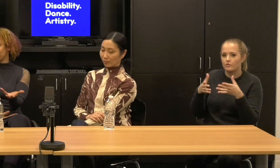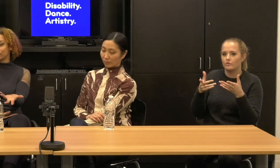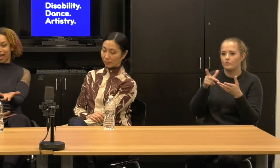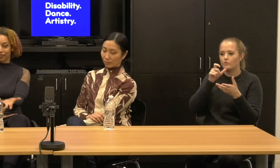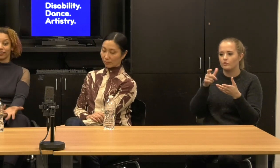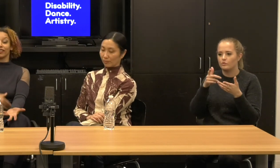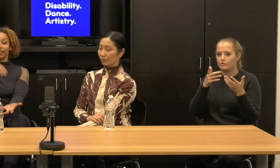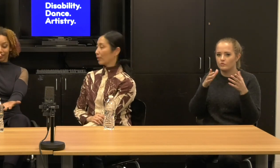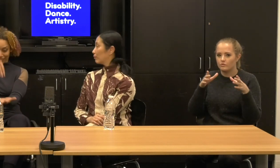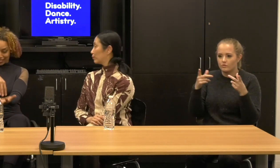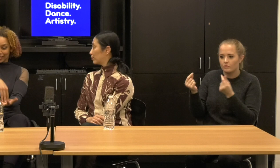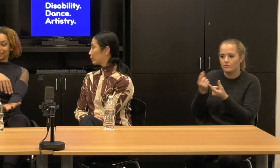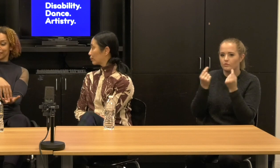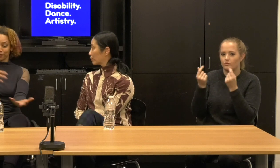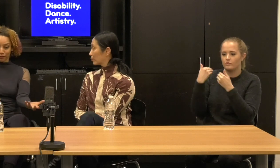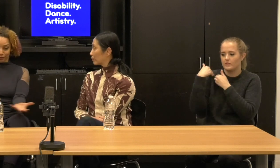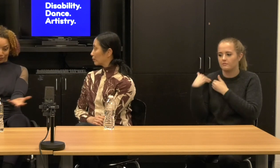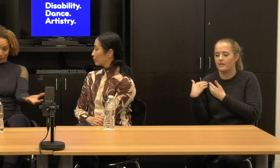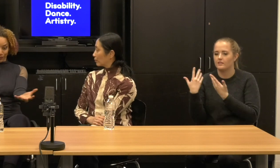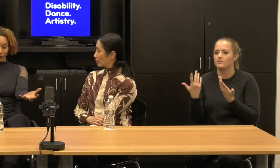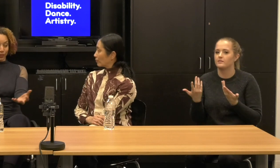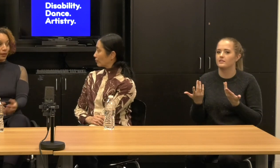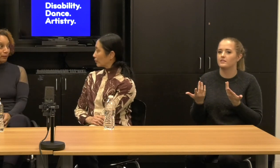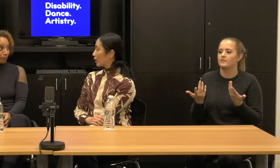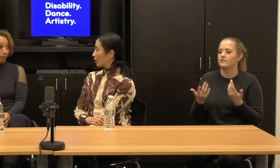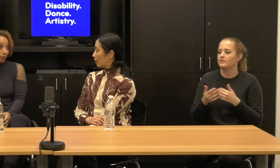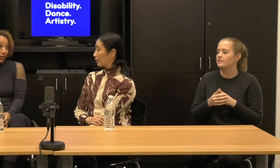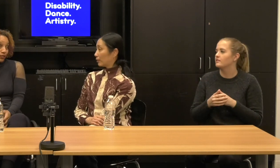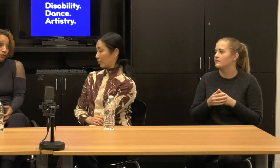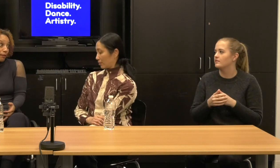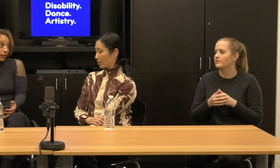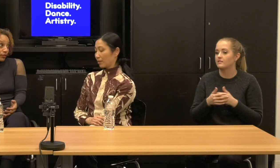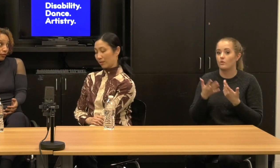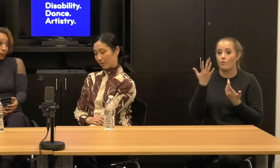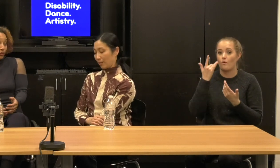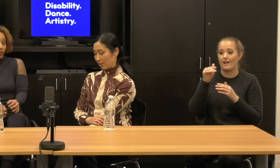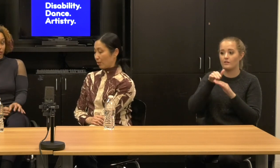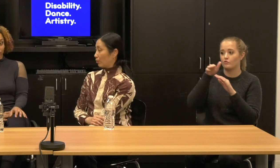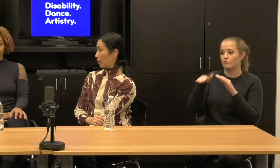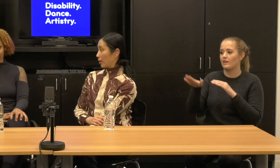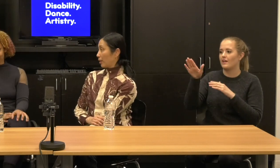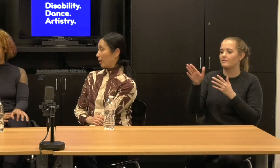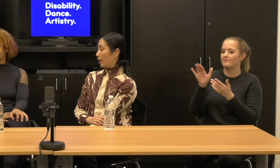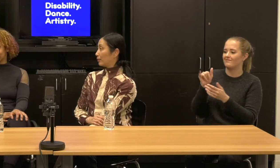role is because the ramp is his own person and then